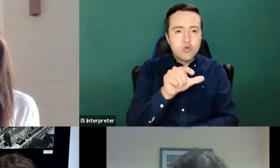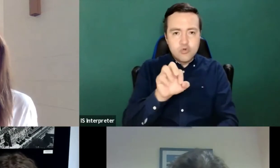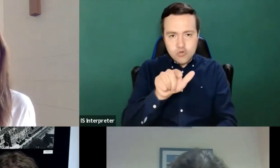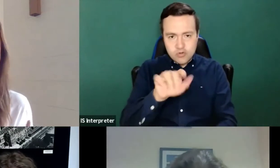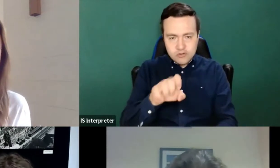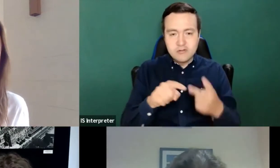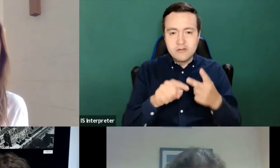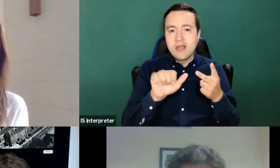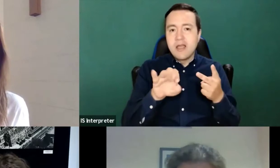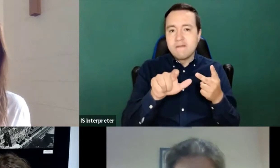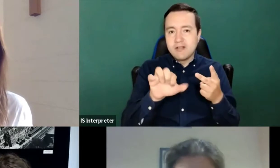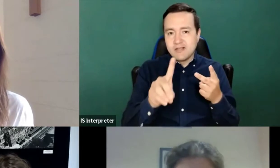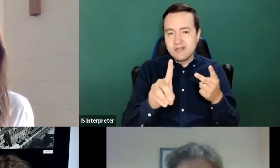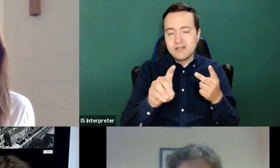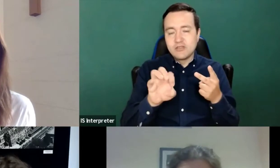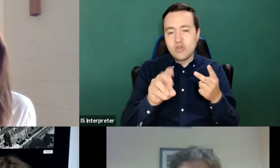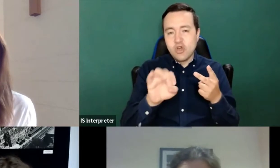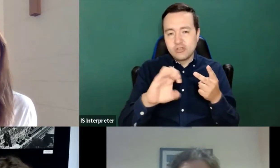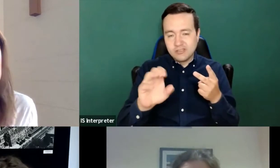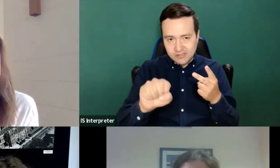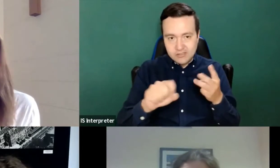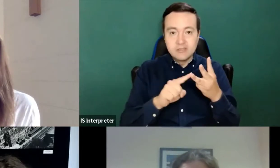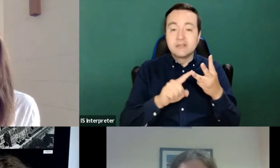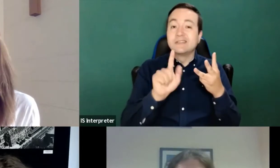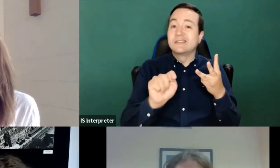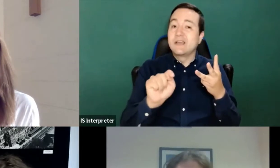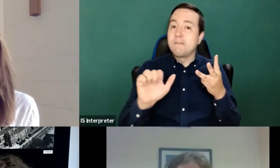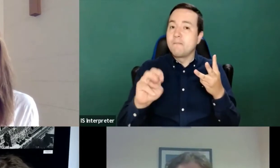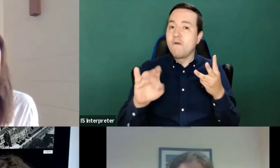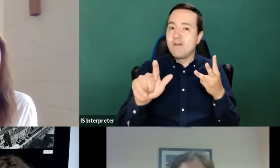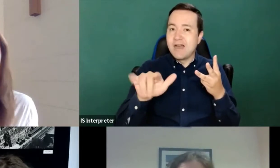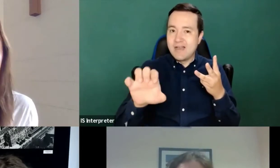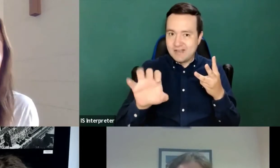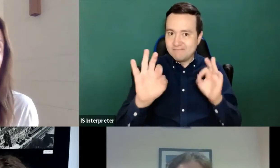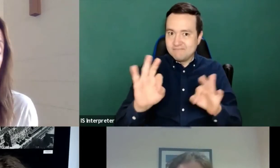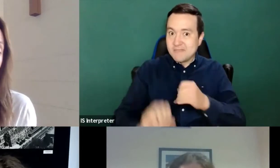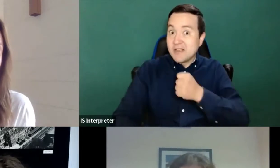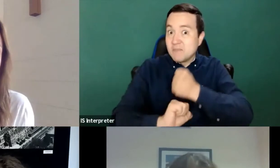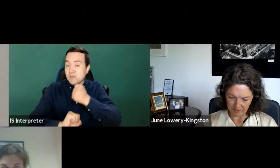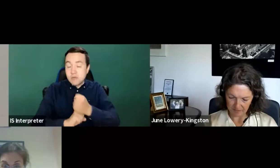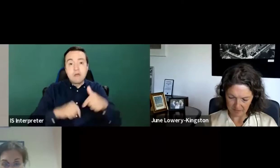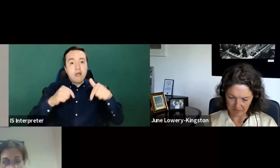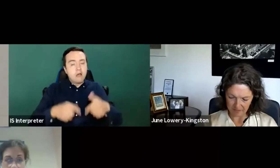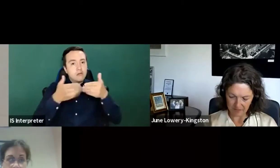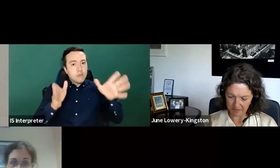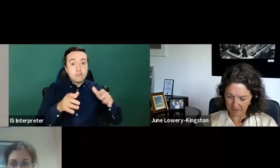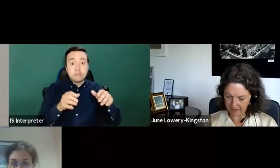And we will have representatives from our sponsors also participating in the breakout sessions later on.